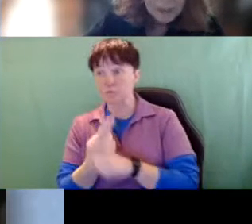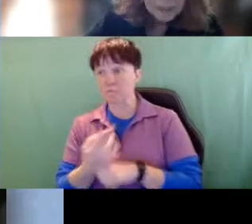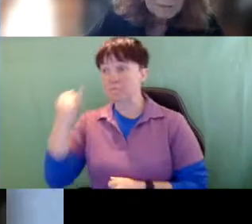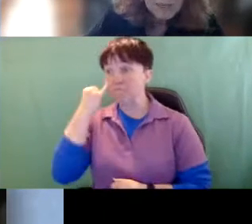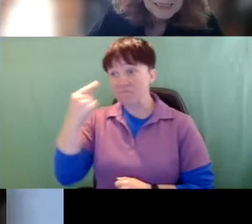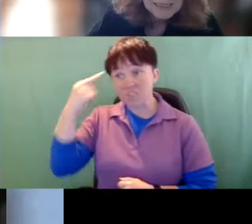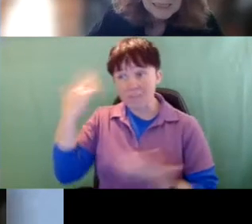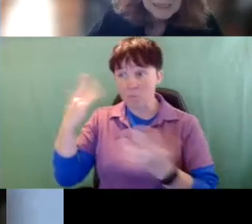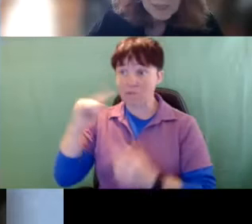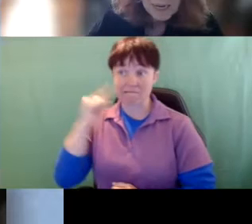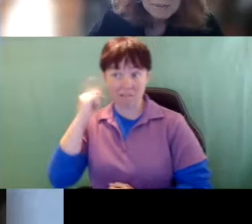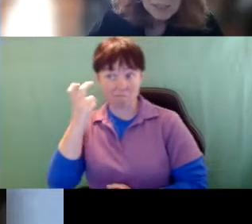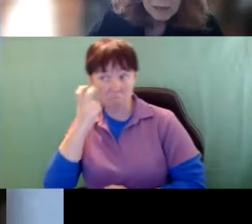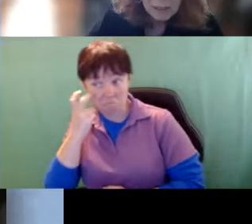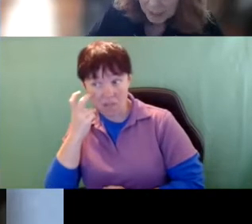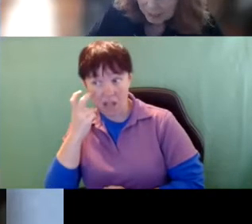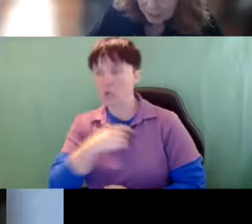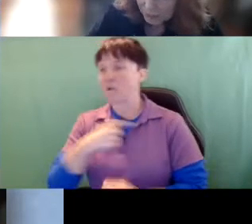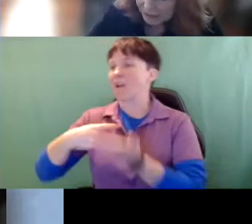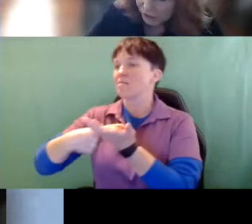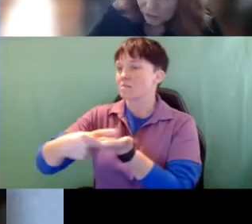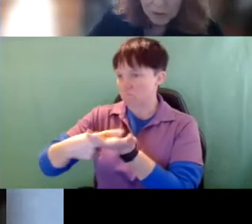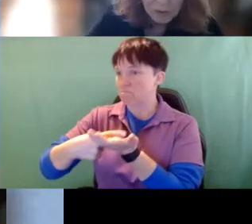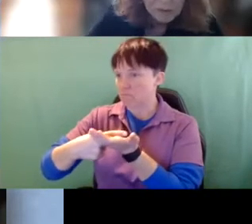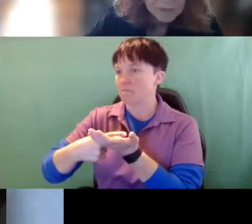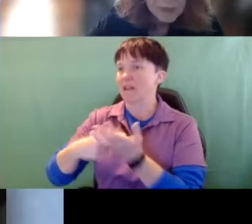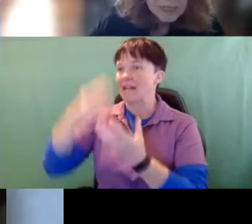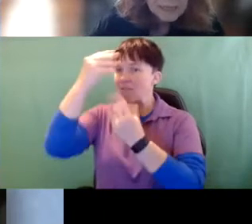what deafblindness is, we have to talk about information flow. Right?